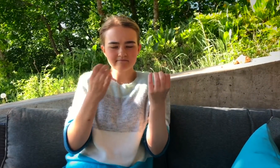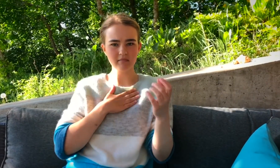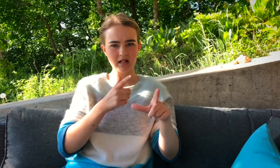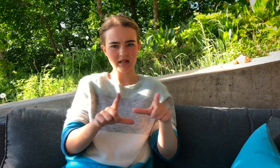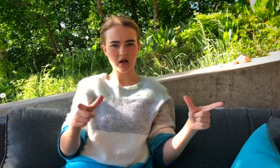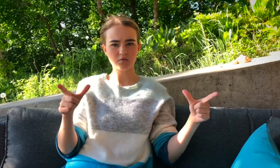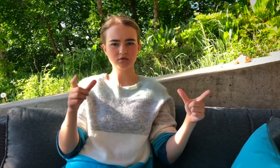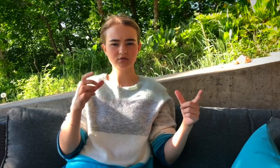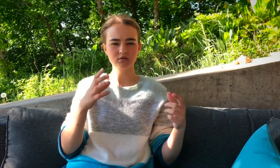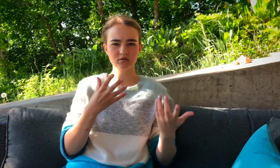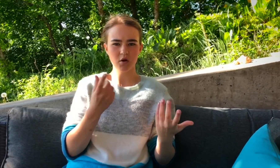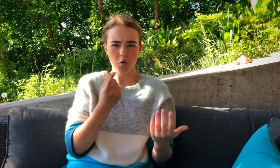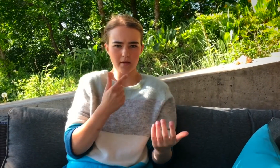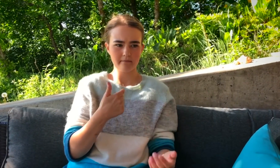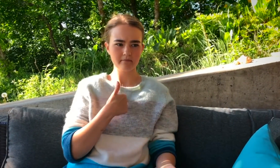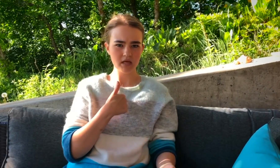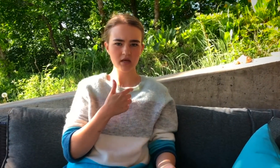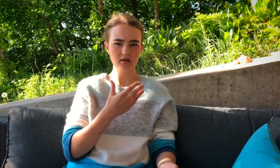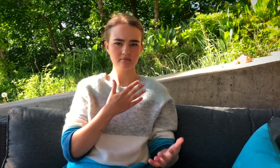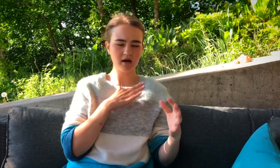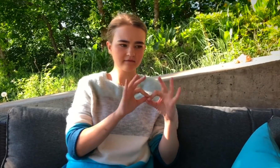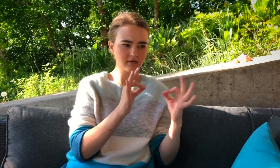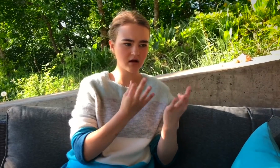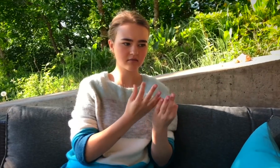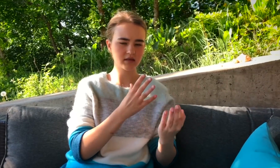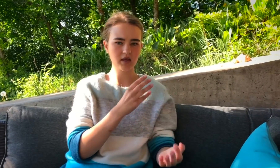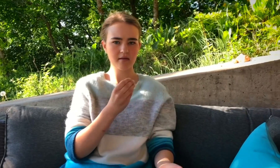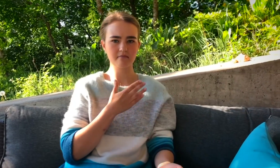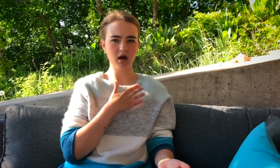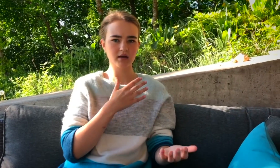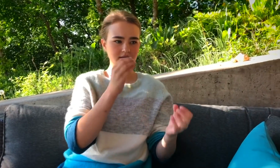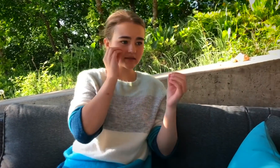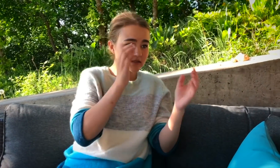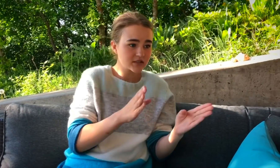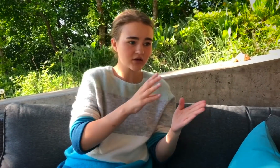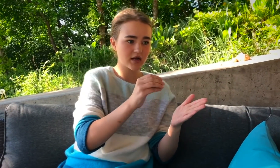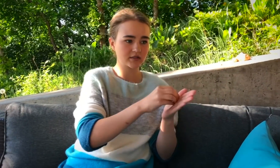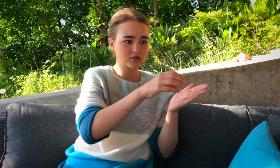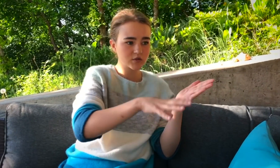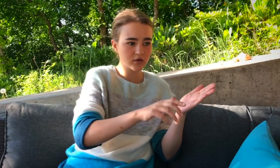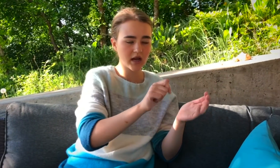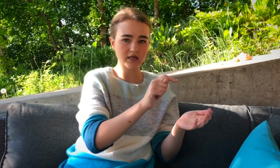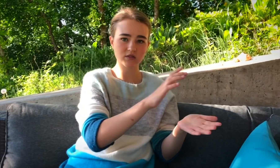THERE WAS NO ONE USING MY LANGUAGE. IT WAS ONLY ME, MY FAMILY, MY TEACHERS